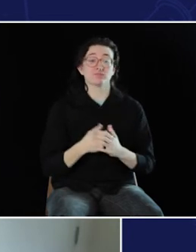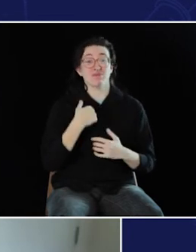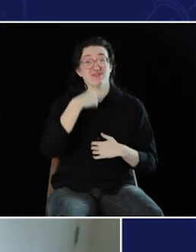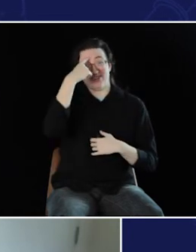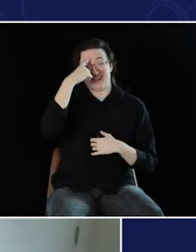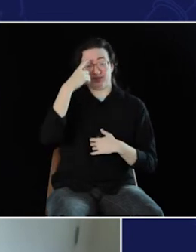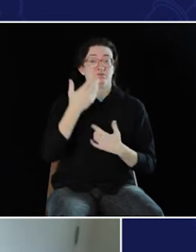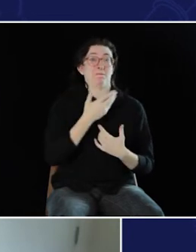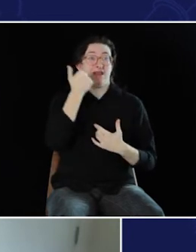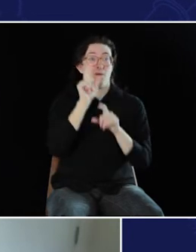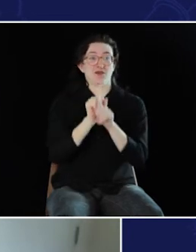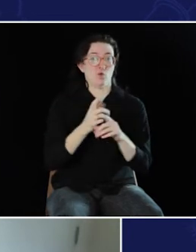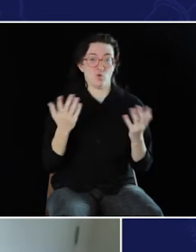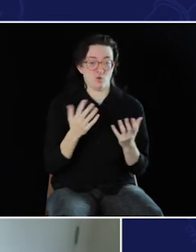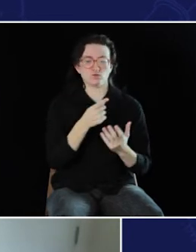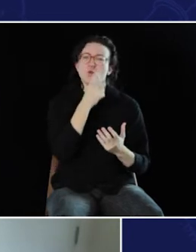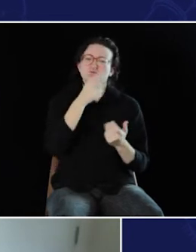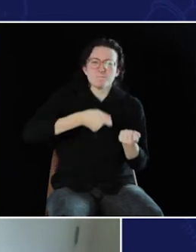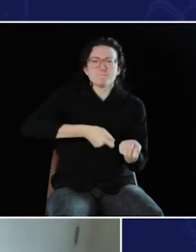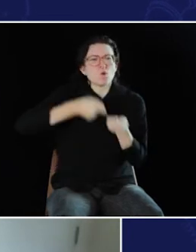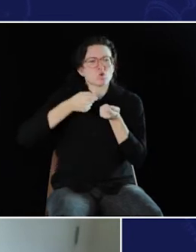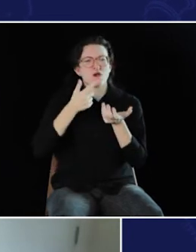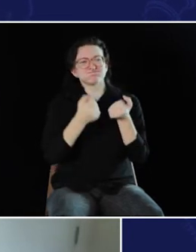I think true mentors are the ones who pull you up, meaning they